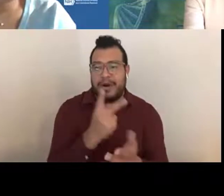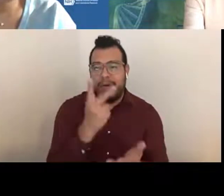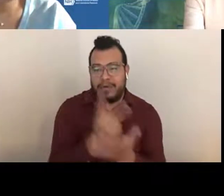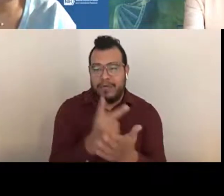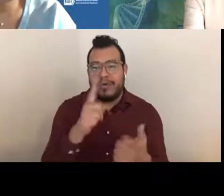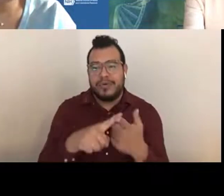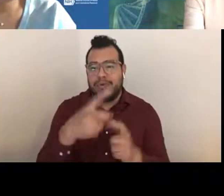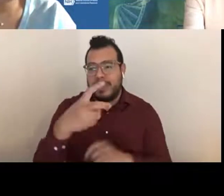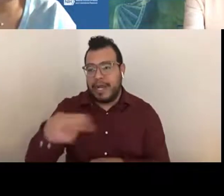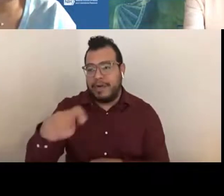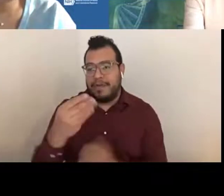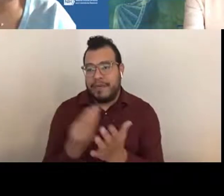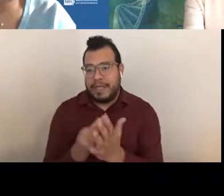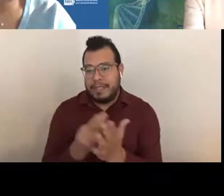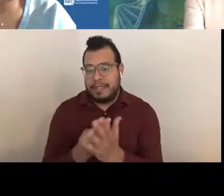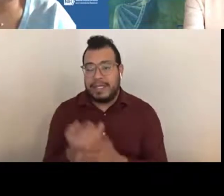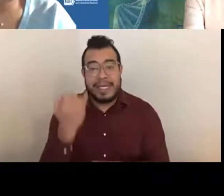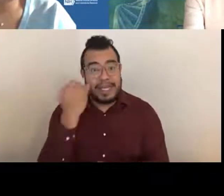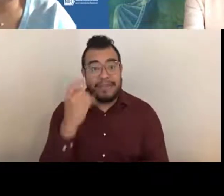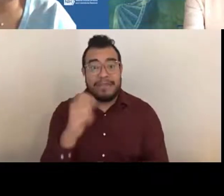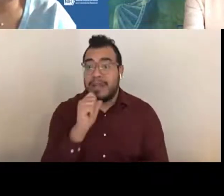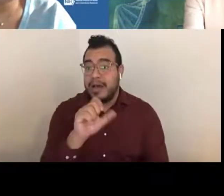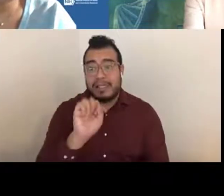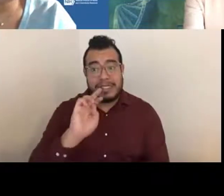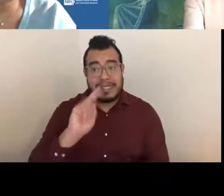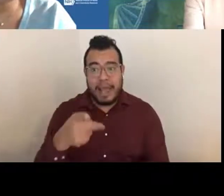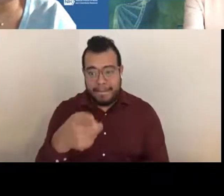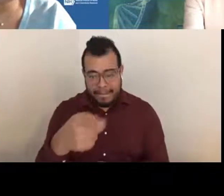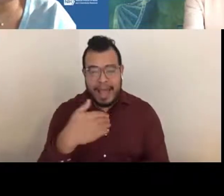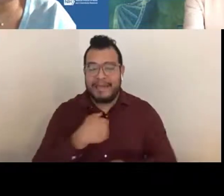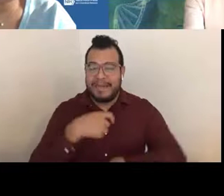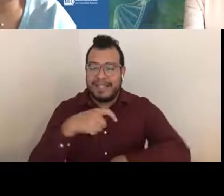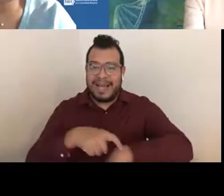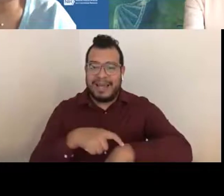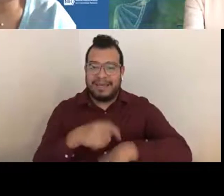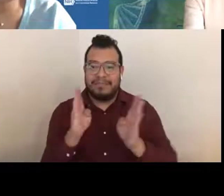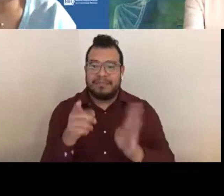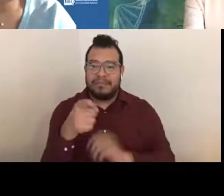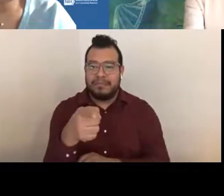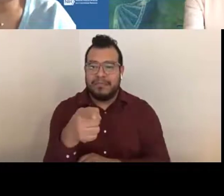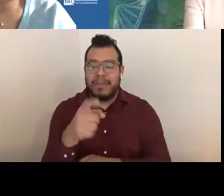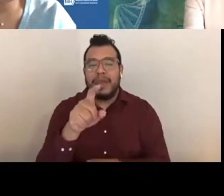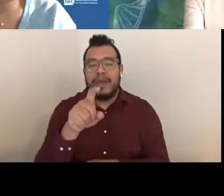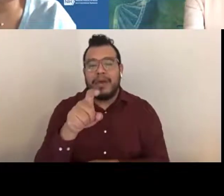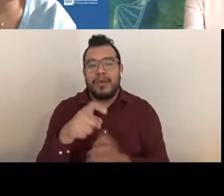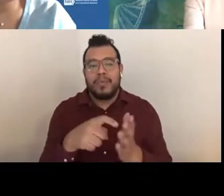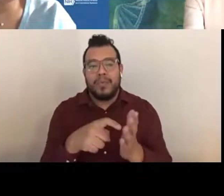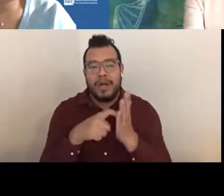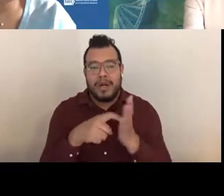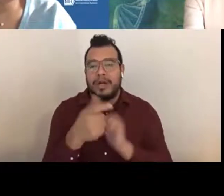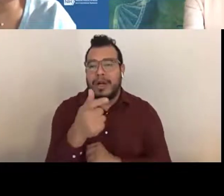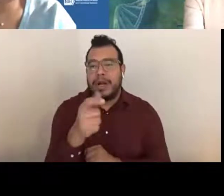When your grant is not SNAP, the term will be on there that you need grants management approval for the carryover.